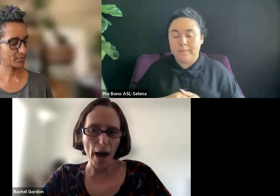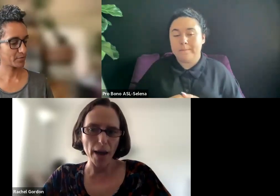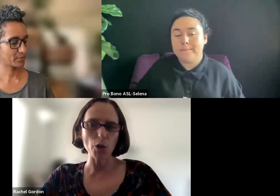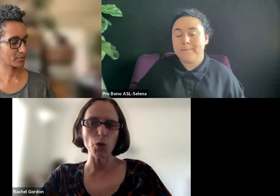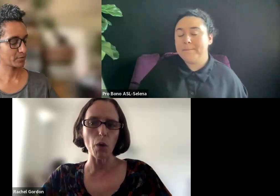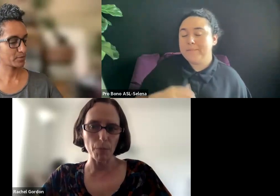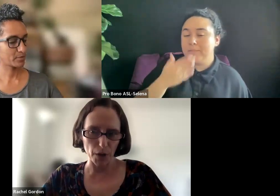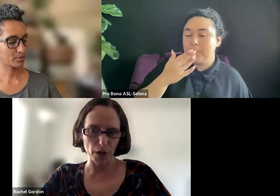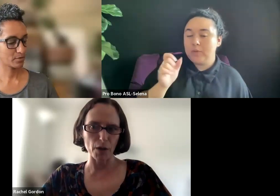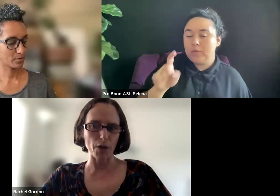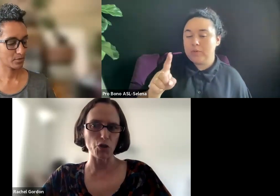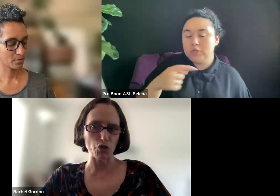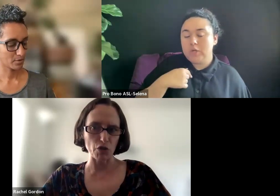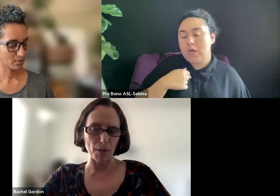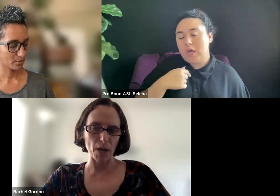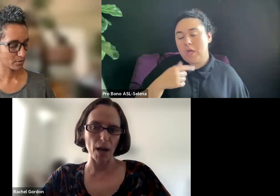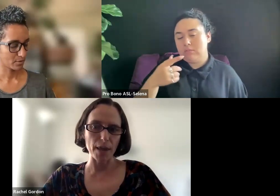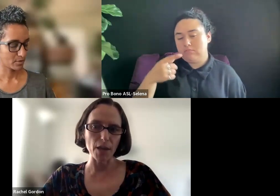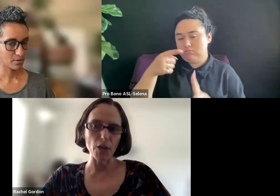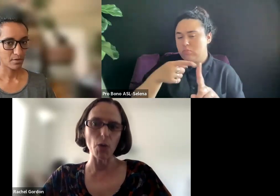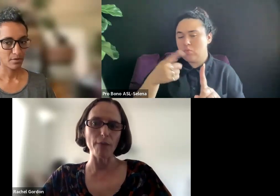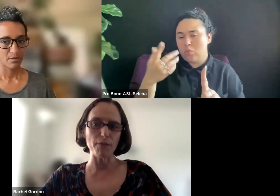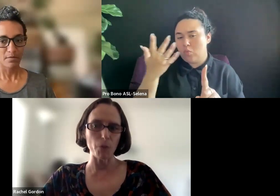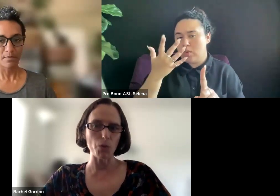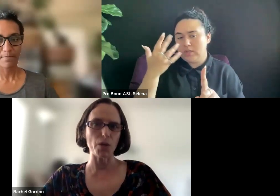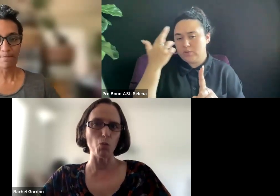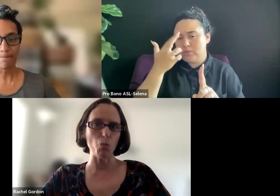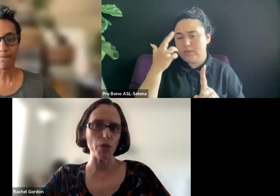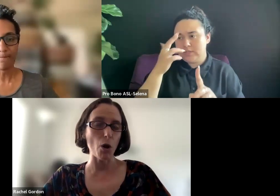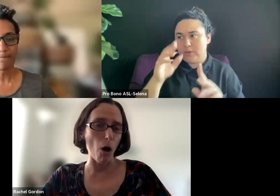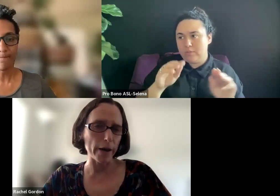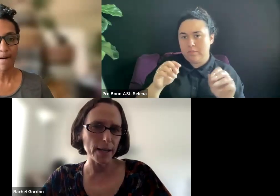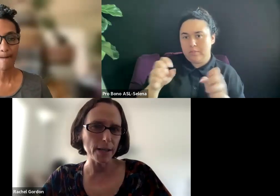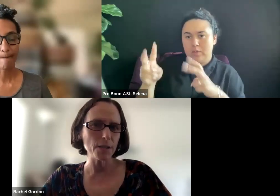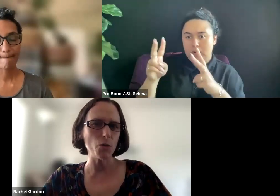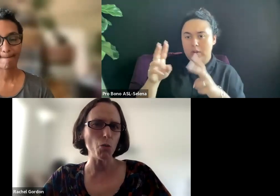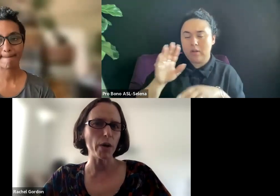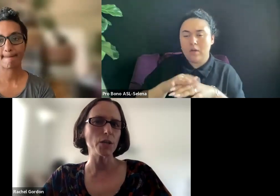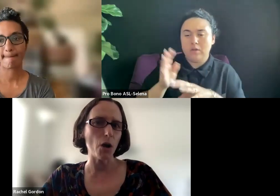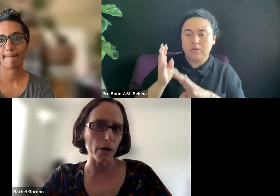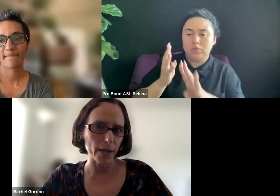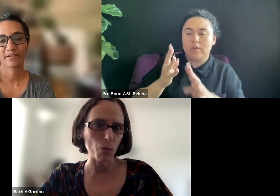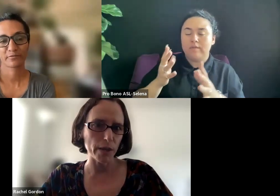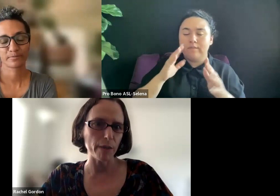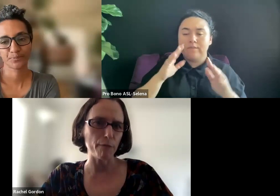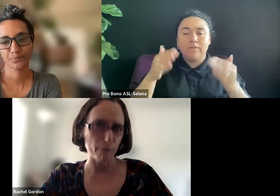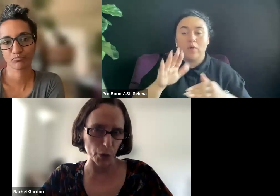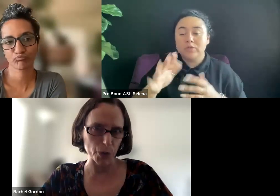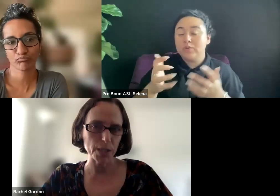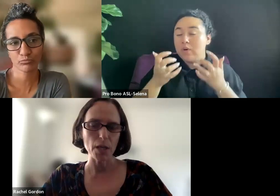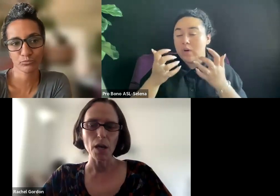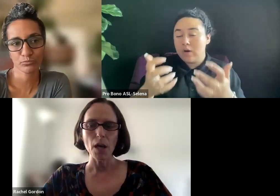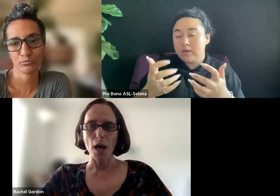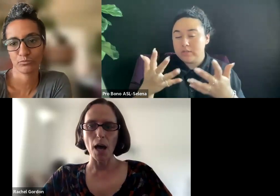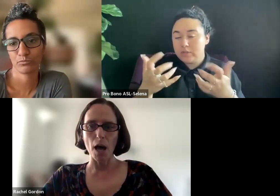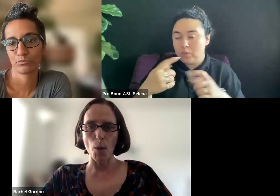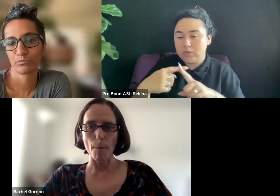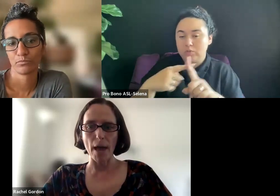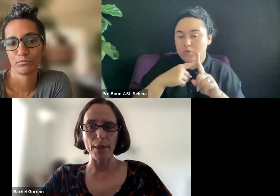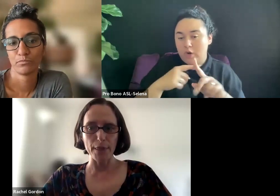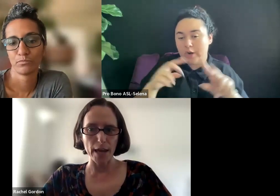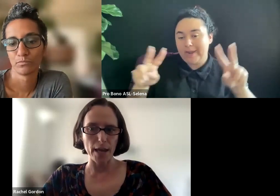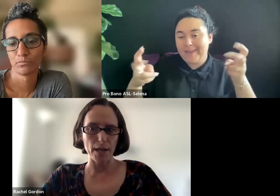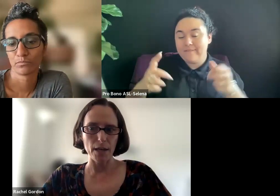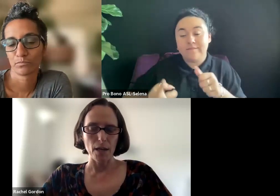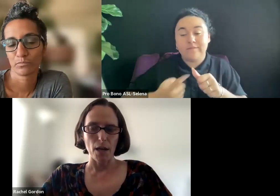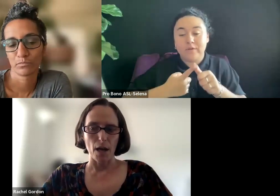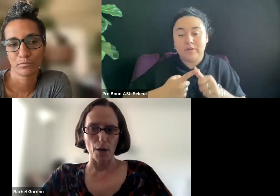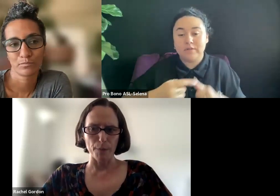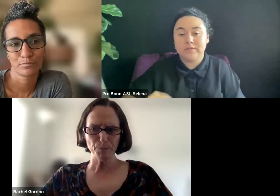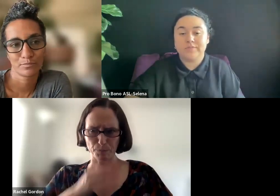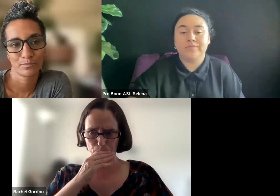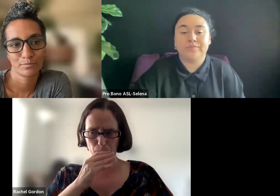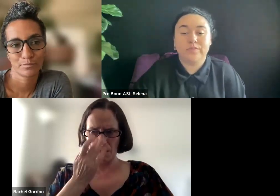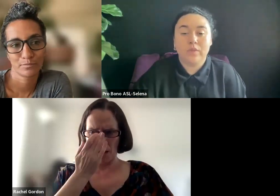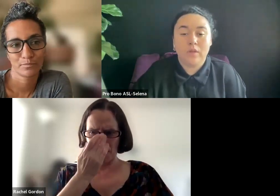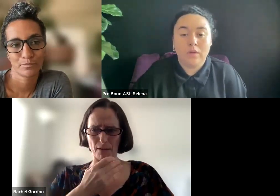I THINK YOU HAVE TO FOCUS ON WHICH AUDIENCE YOU WANT TO TARGET WITH IT FIRST. AND THEN FROM WHAT I